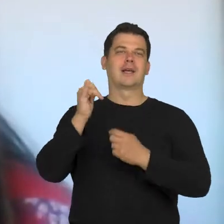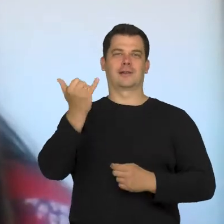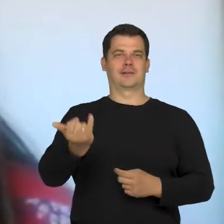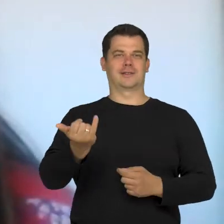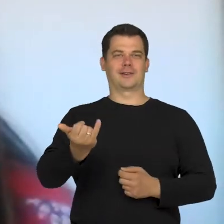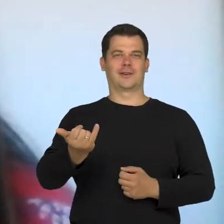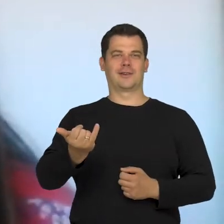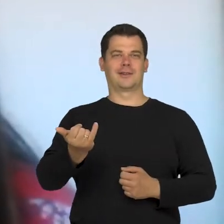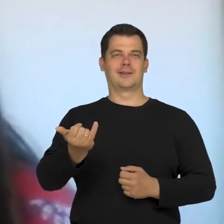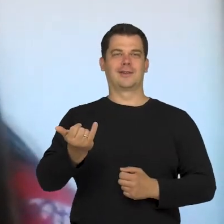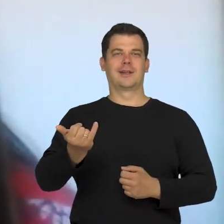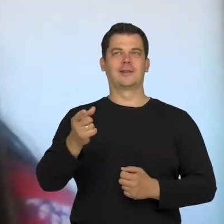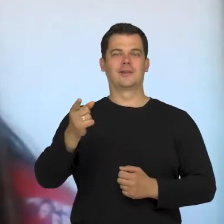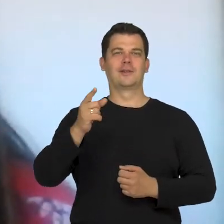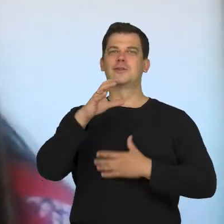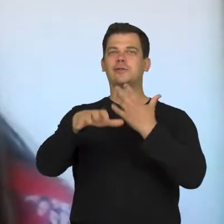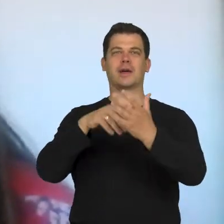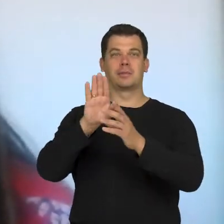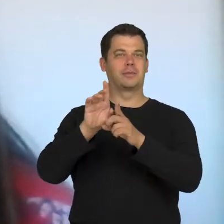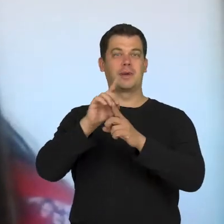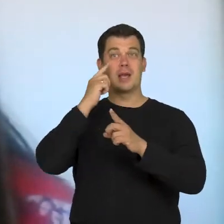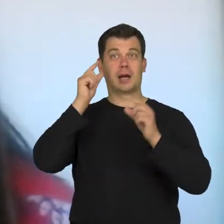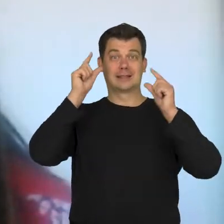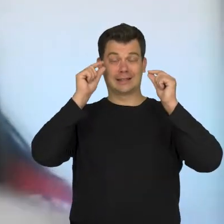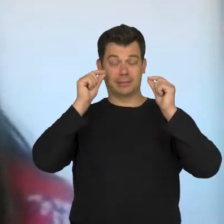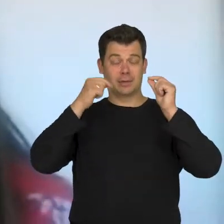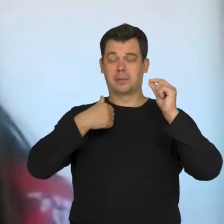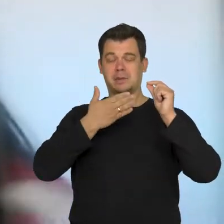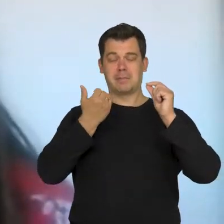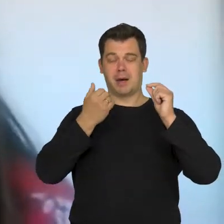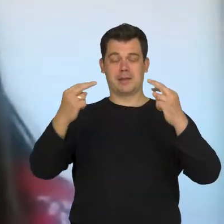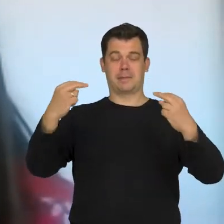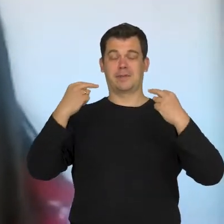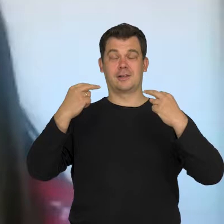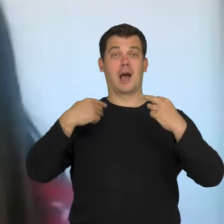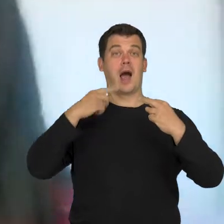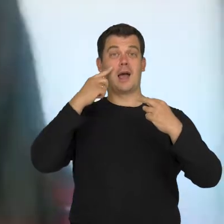that things disappear when we close our eyes because it doesn't exist if I don't look at it.